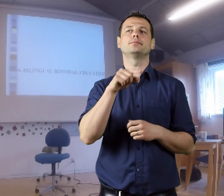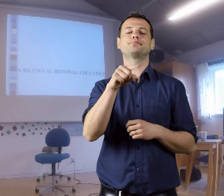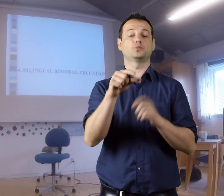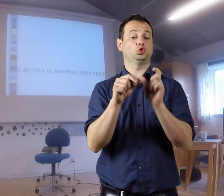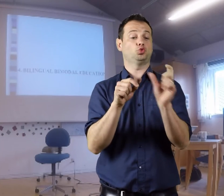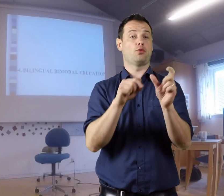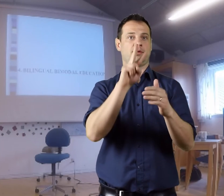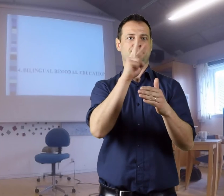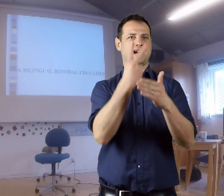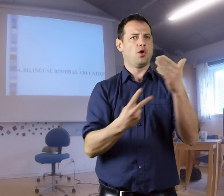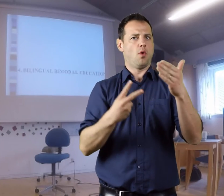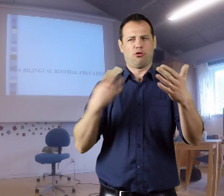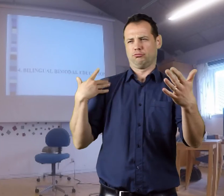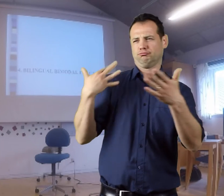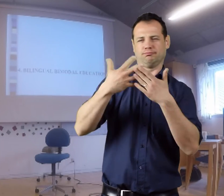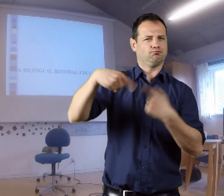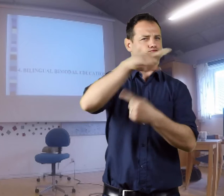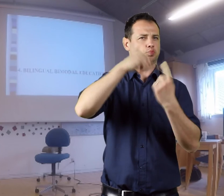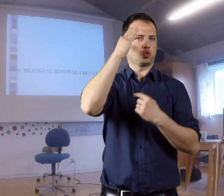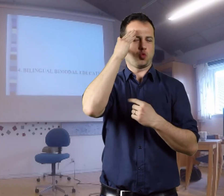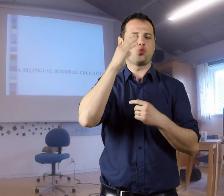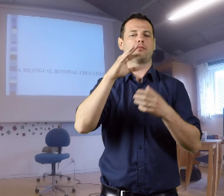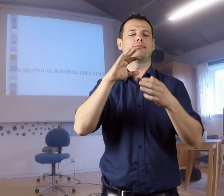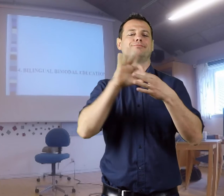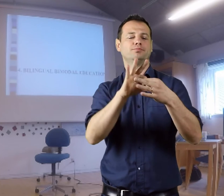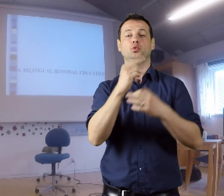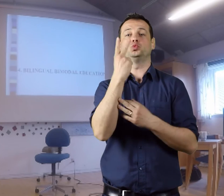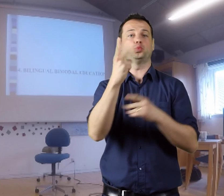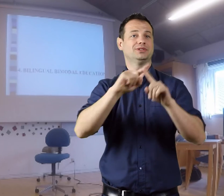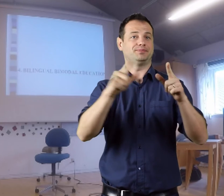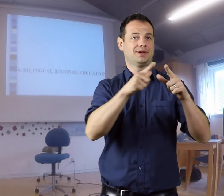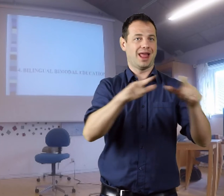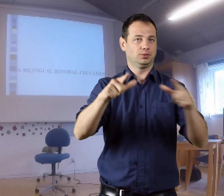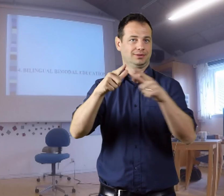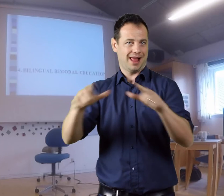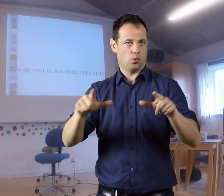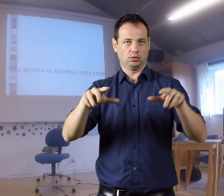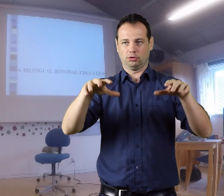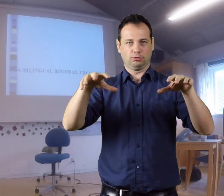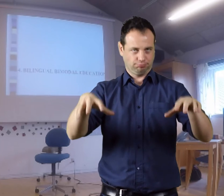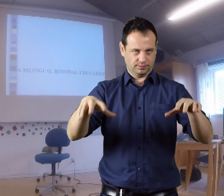The word bilingual has to do with two different languages.